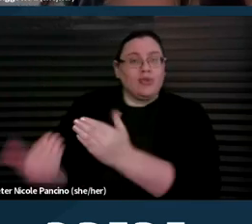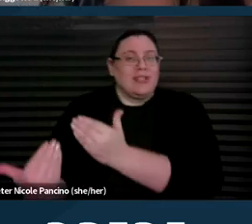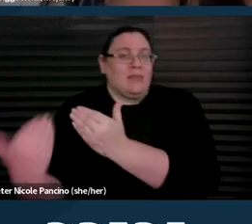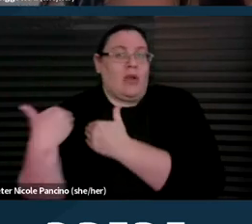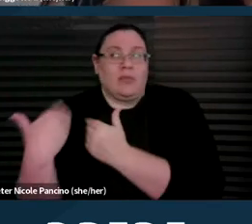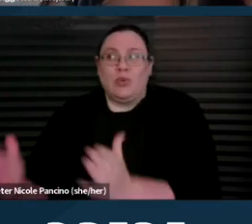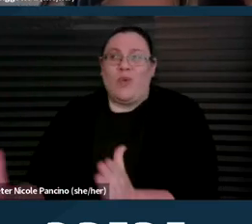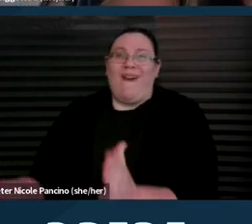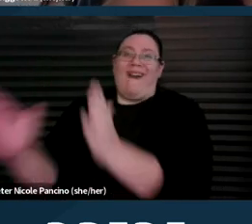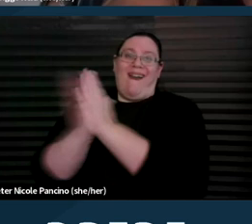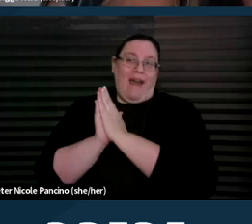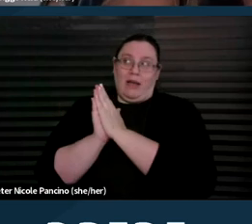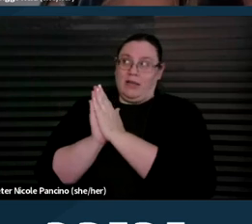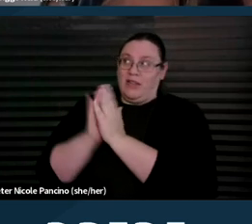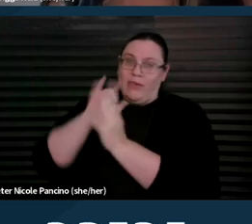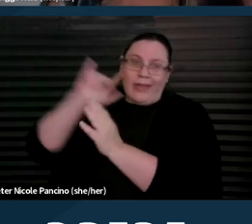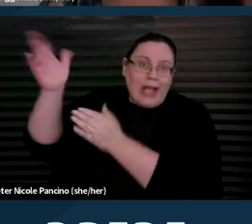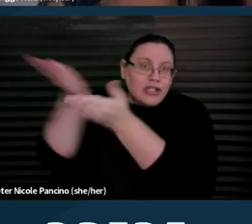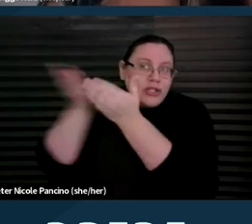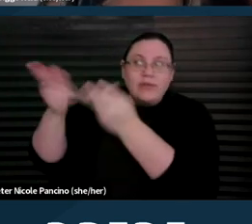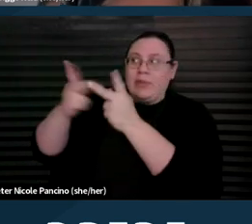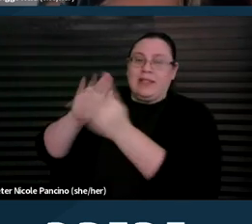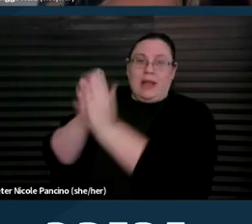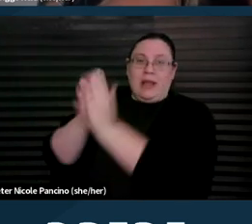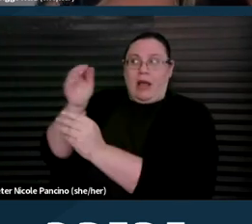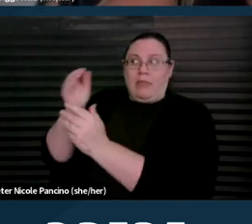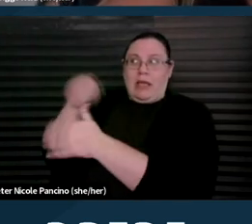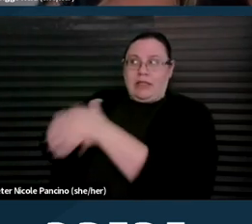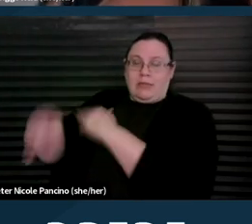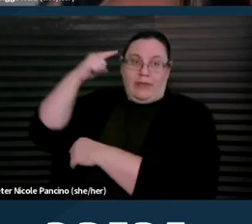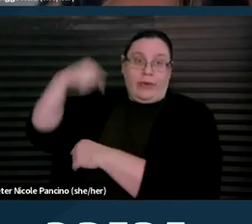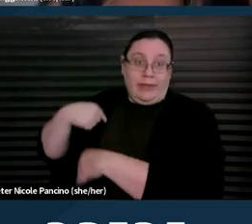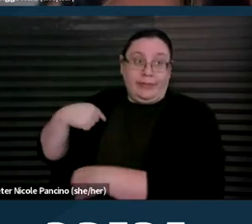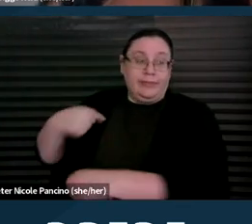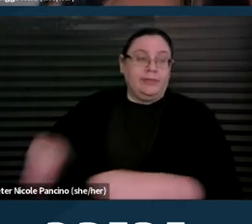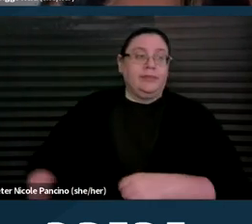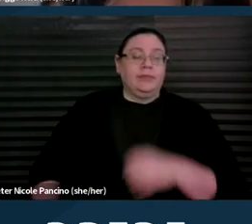to make a service or a space accessible to them. So this is similar to the contrast